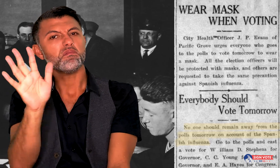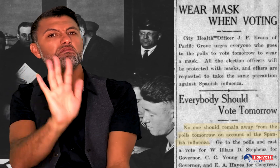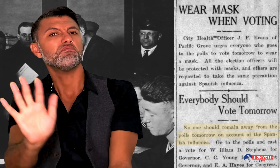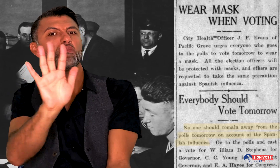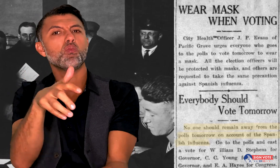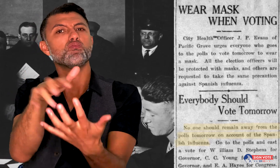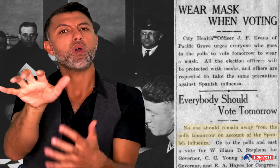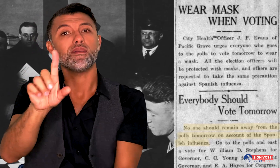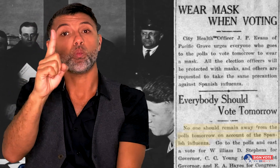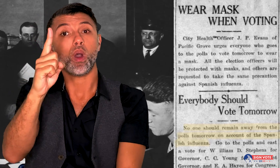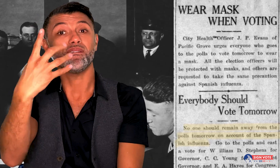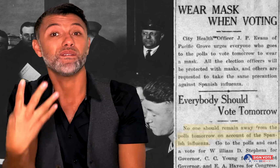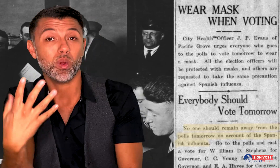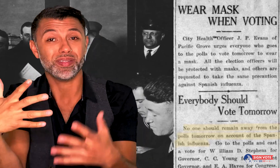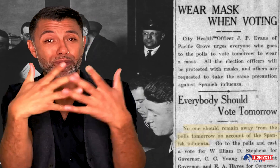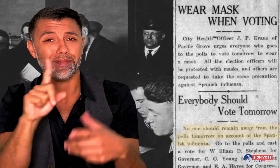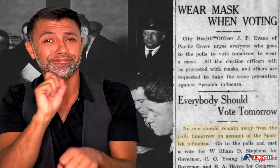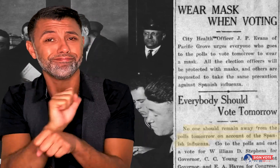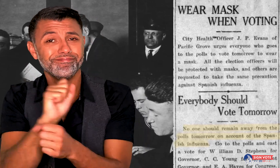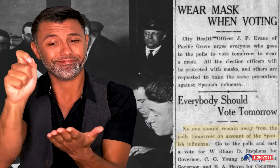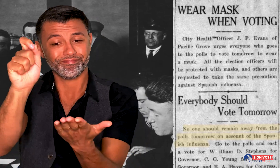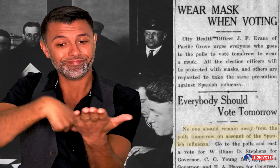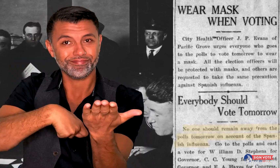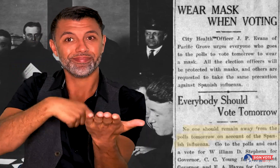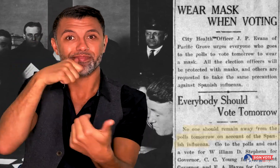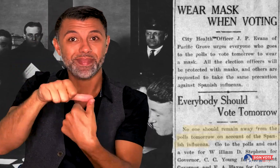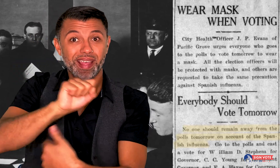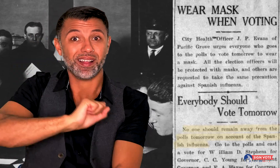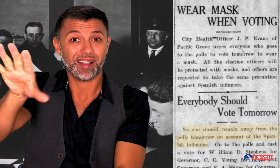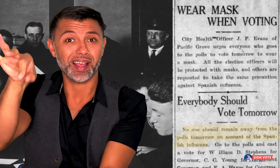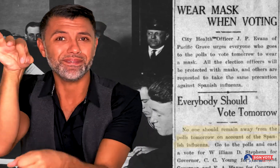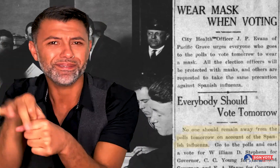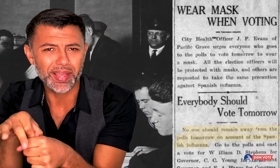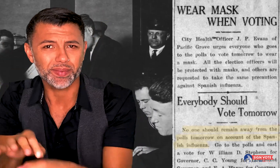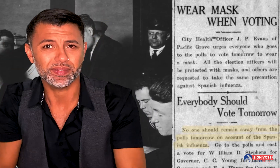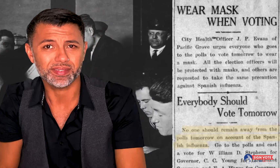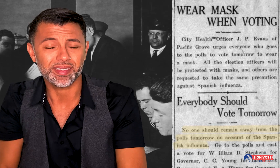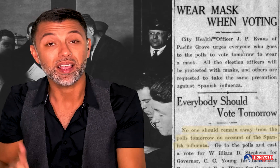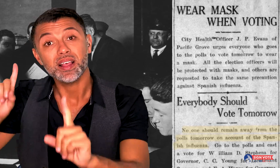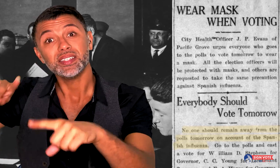roughly 1 in 4 Americans voted by mail.